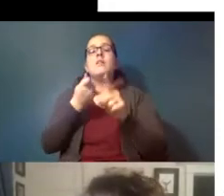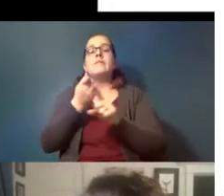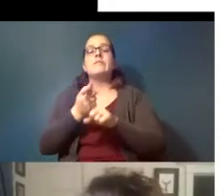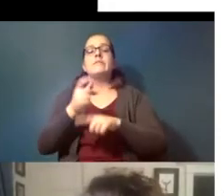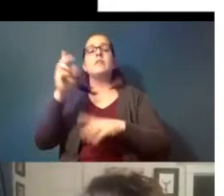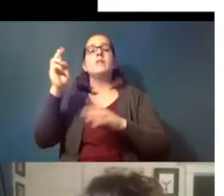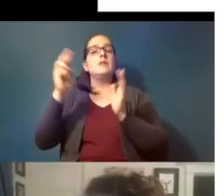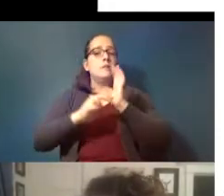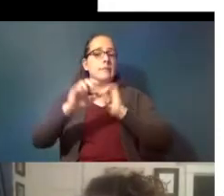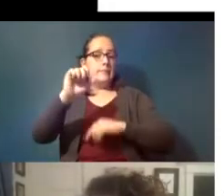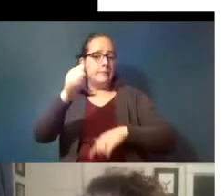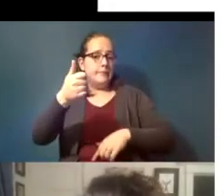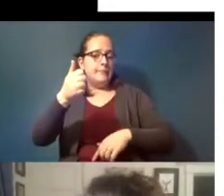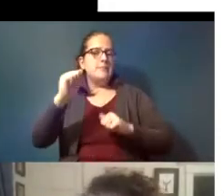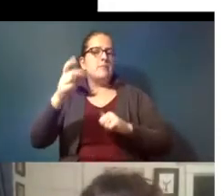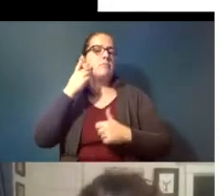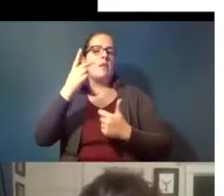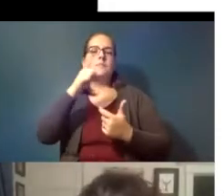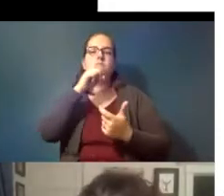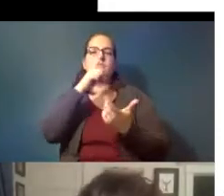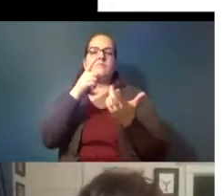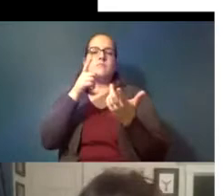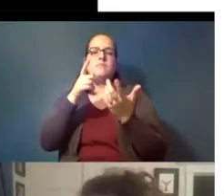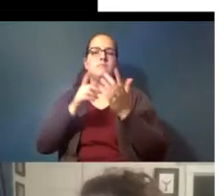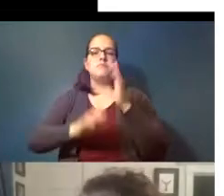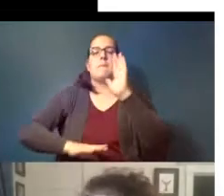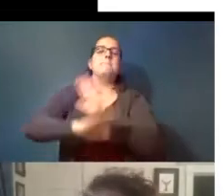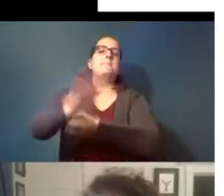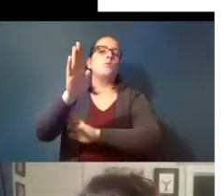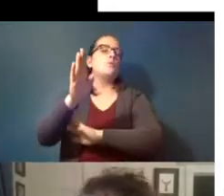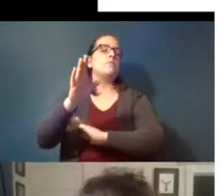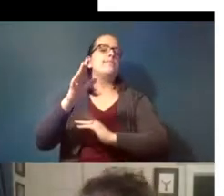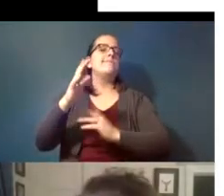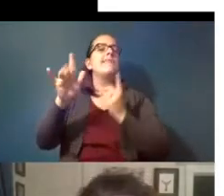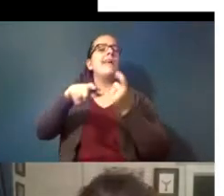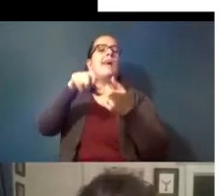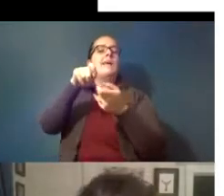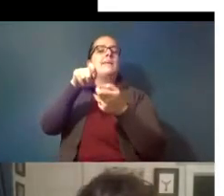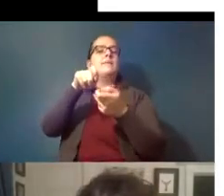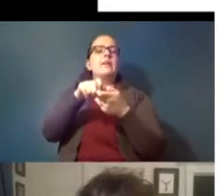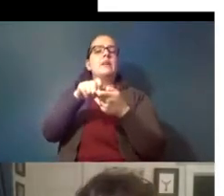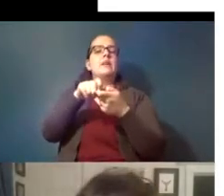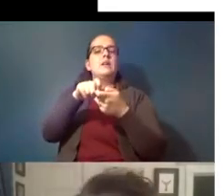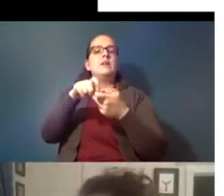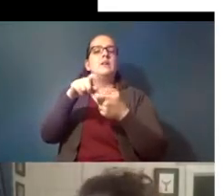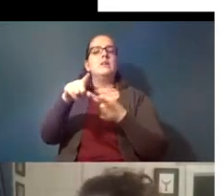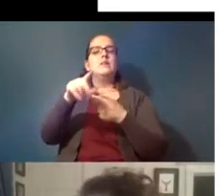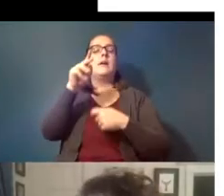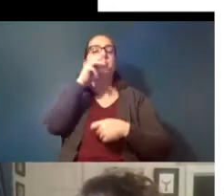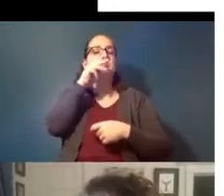and you can see that they just there's there's an explosion particularly on micro plastics and